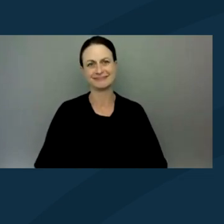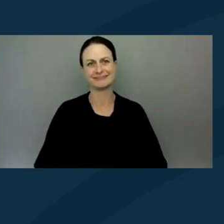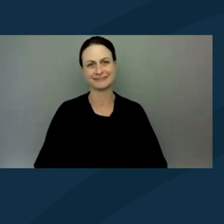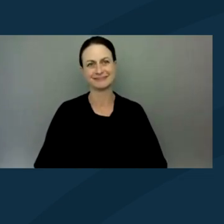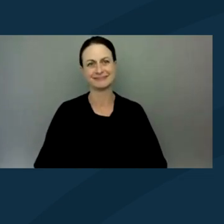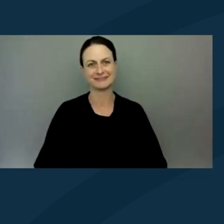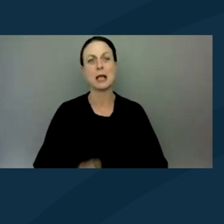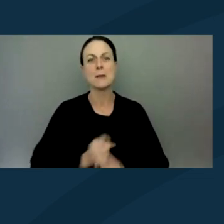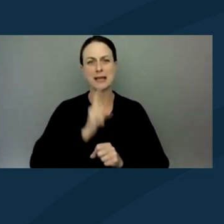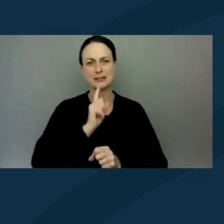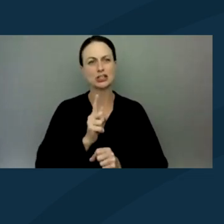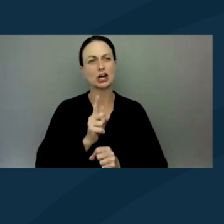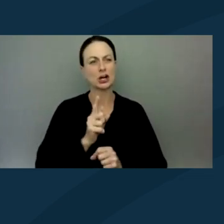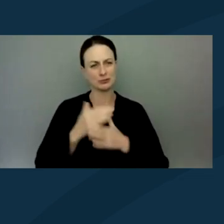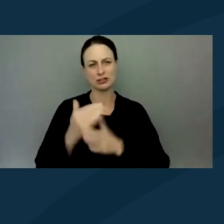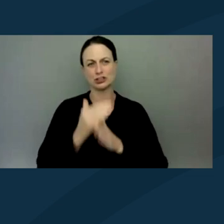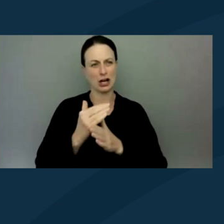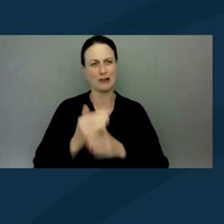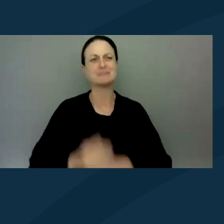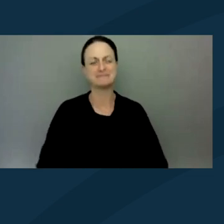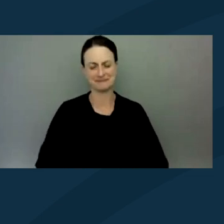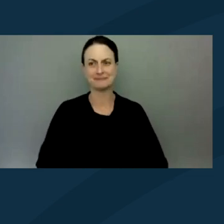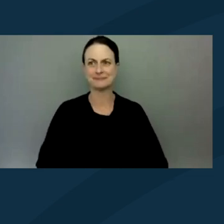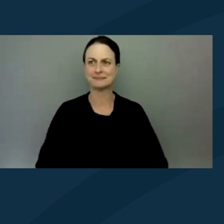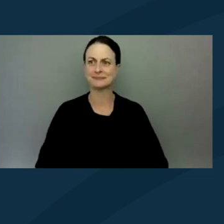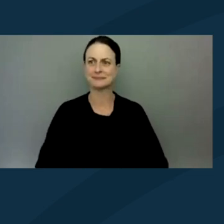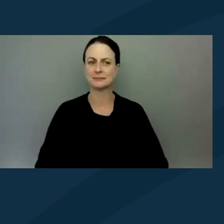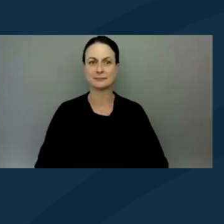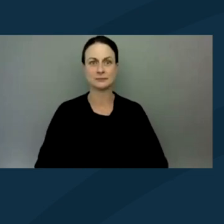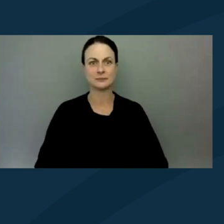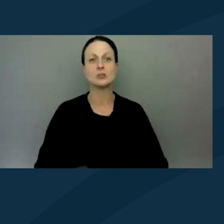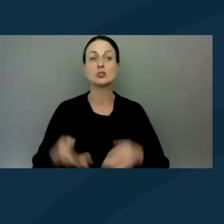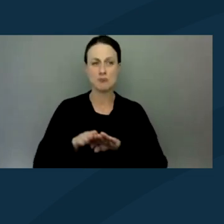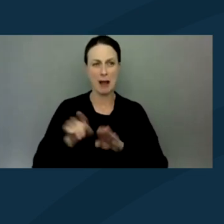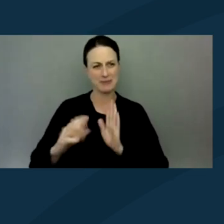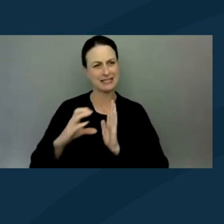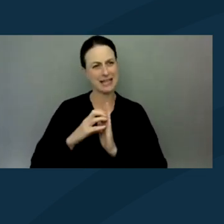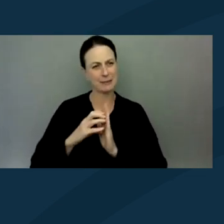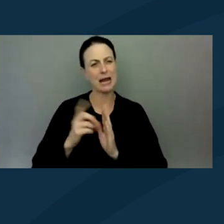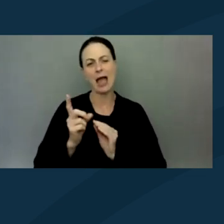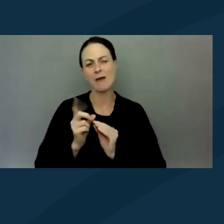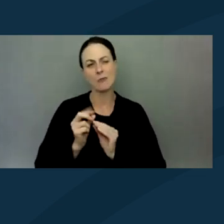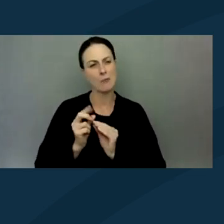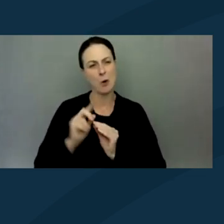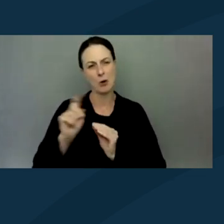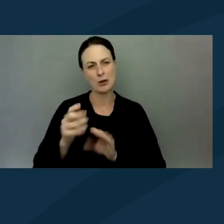that we can share that with folks too. To wrap this particular segment up. I have one more question for you guys before we move on,